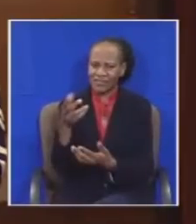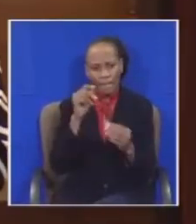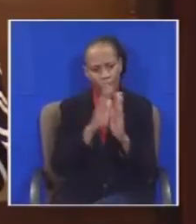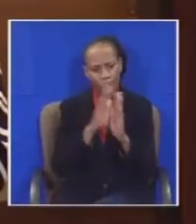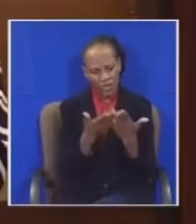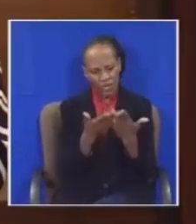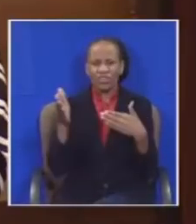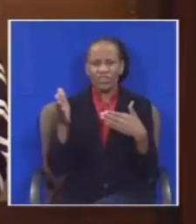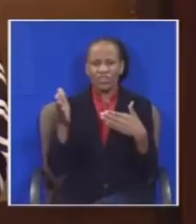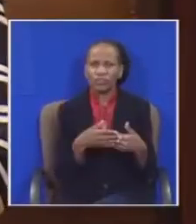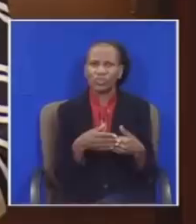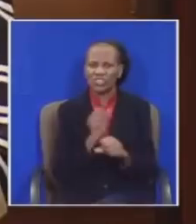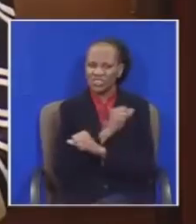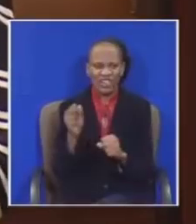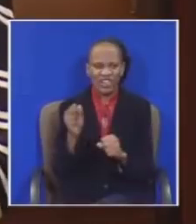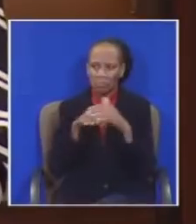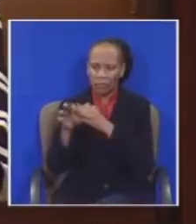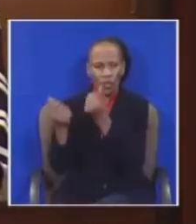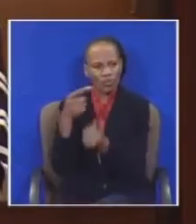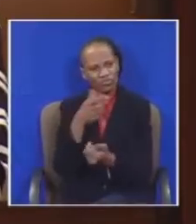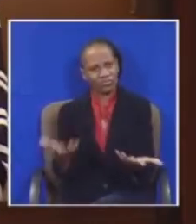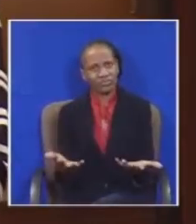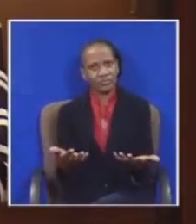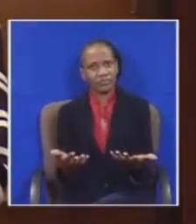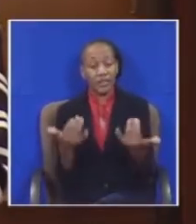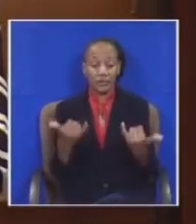By all accounts is the executive manager of government you have done